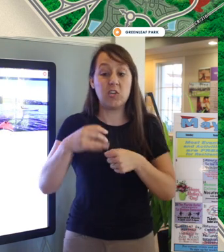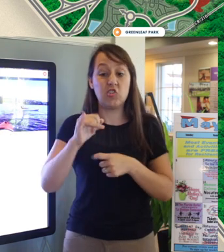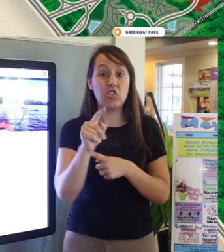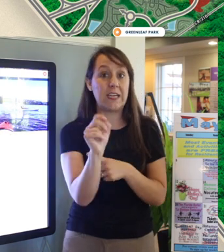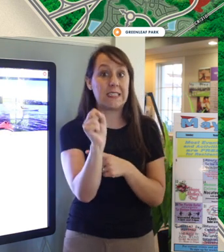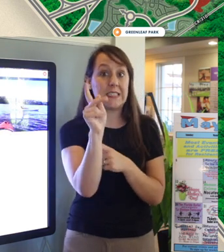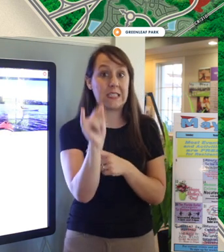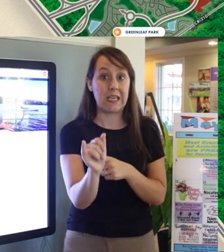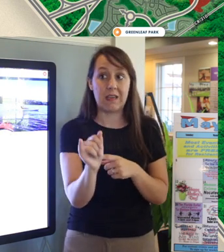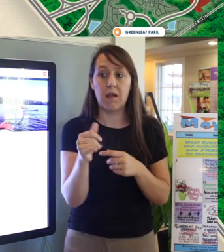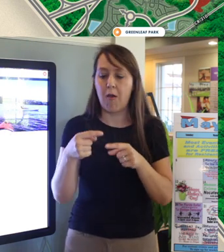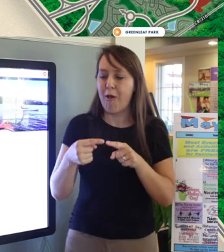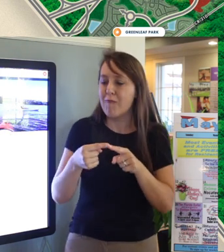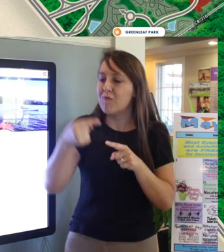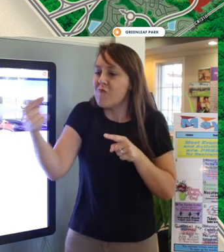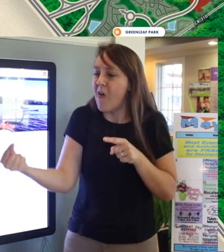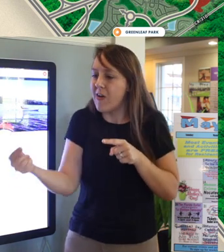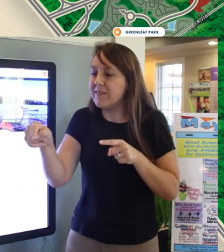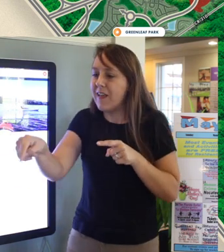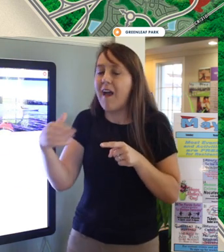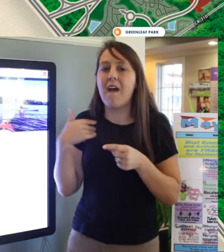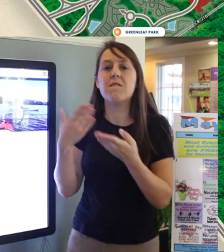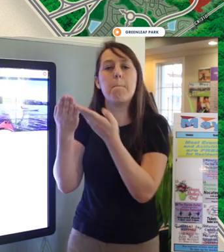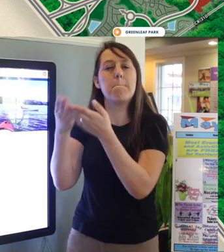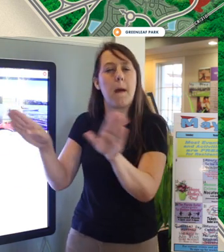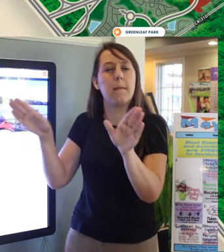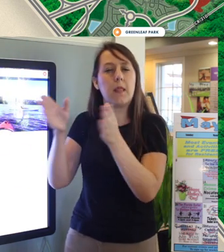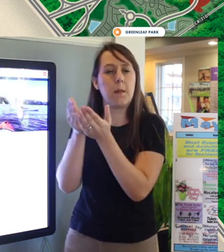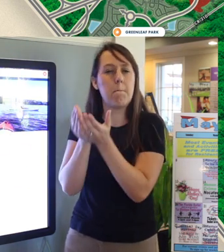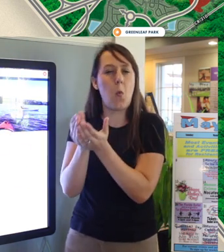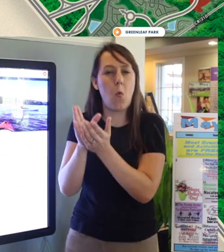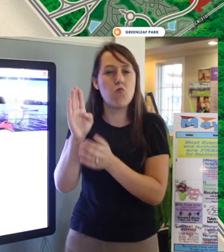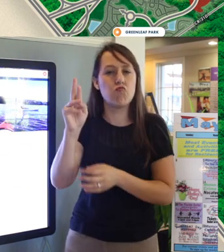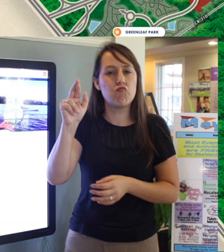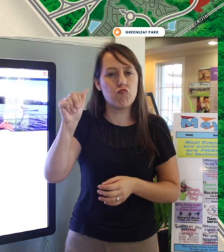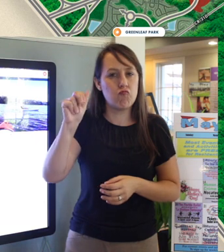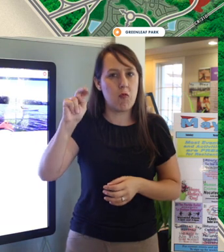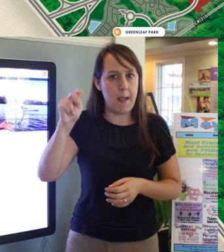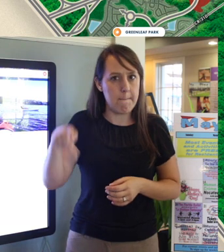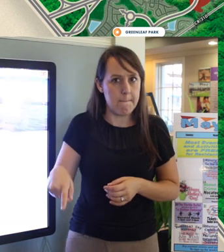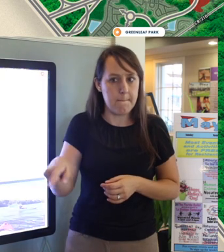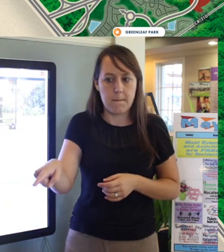it's a public boat ramp that you can drop boats in jet skis in